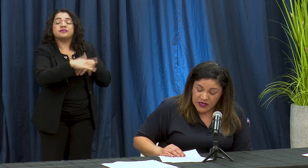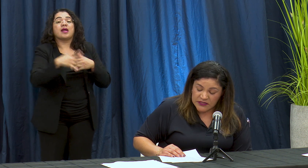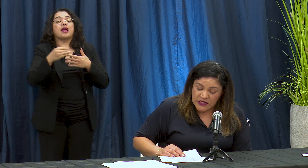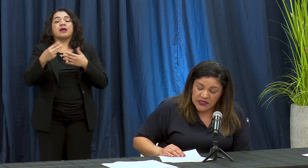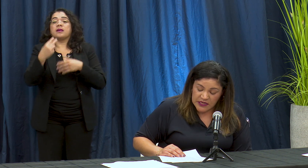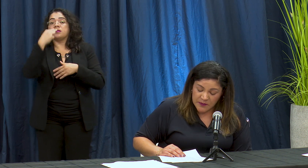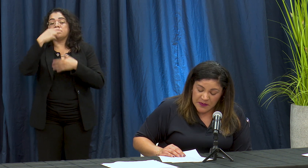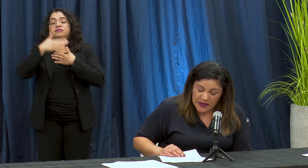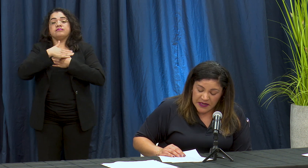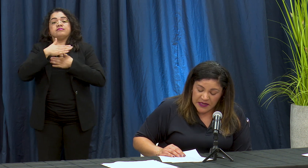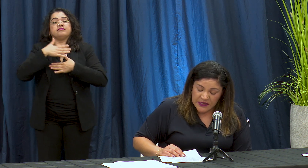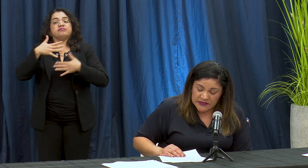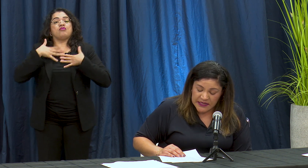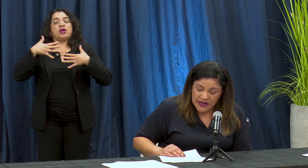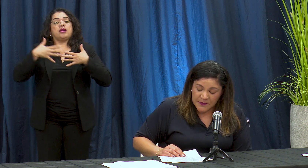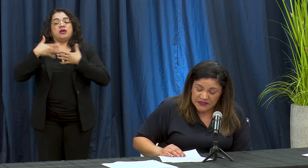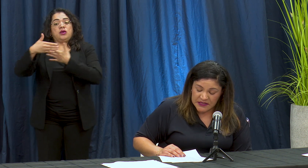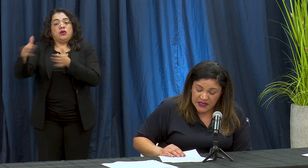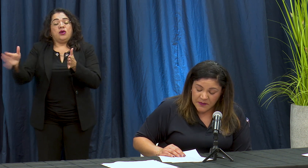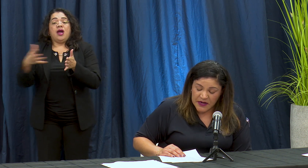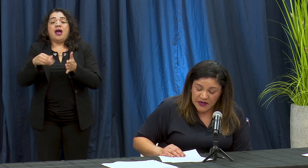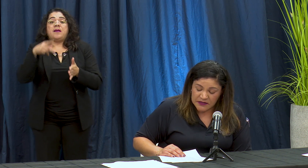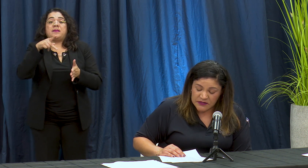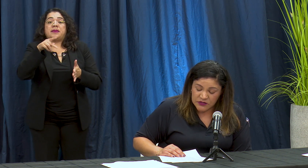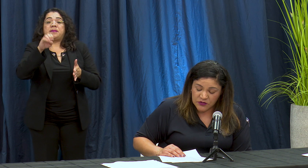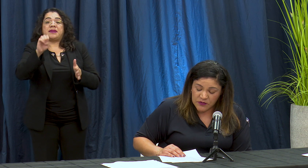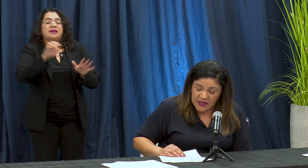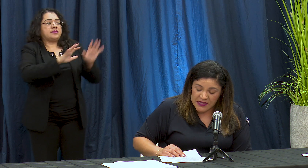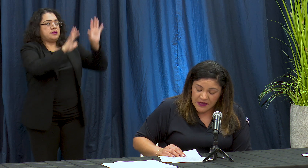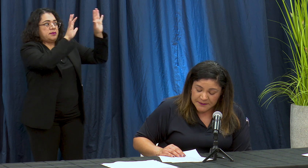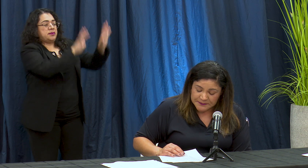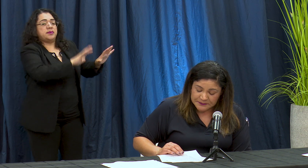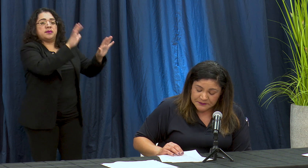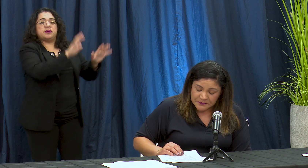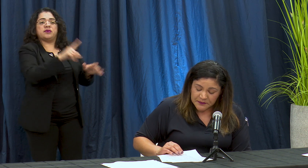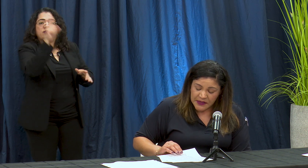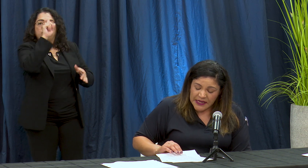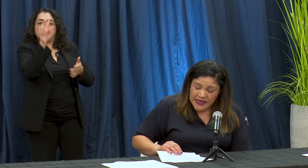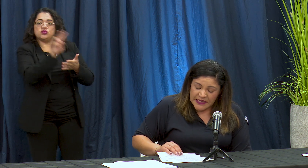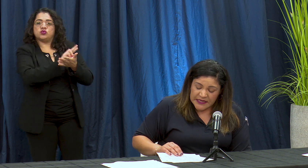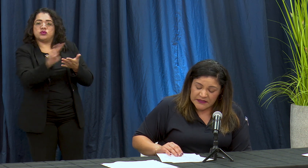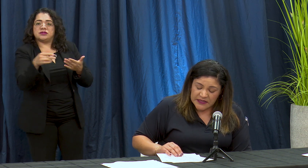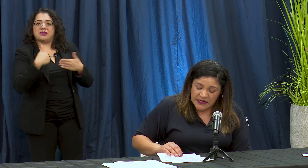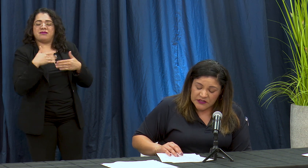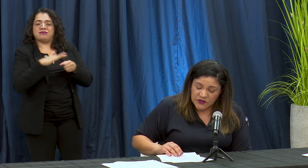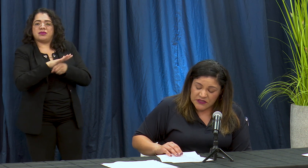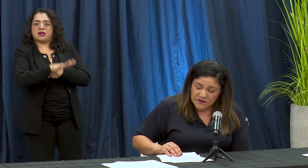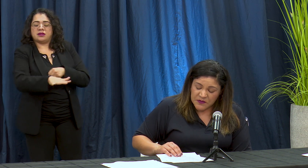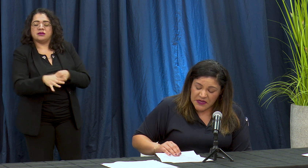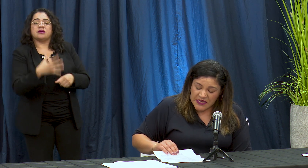y el este a capacity' para la tensión medica yo instalaciones infirmary